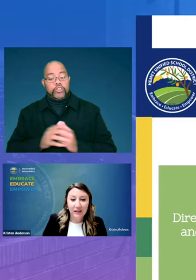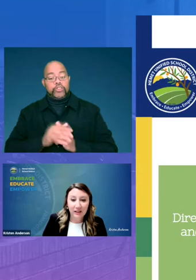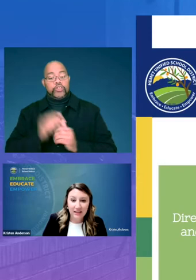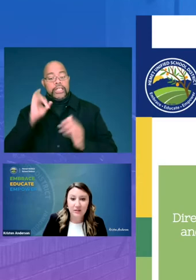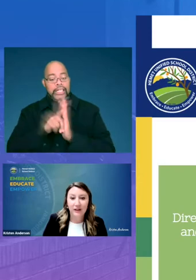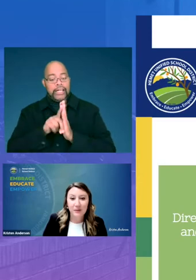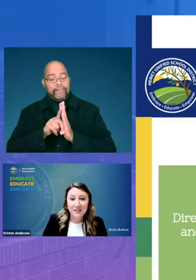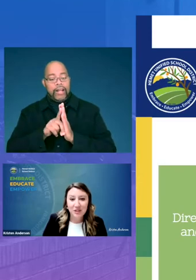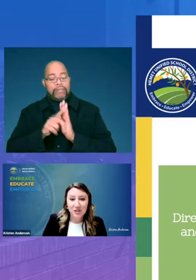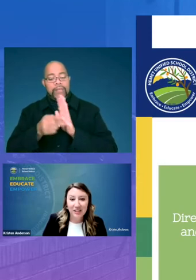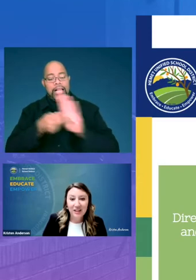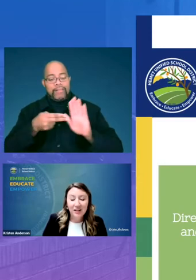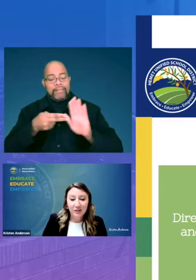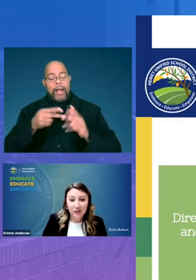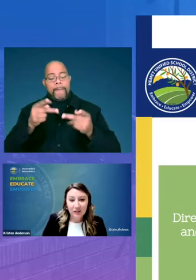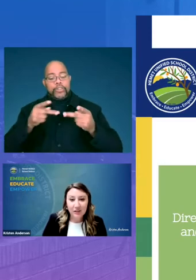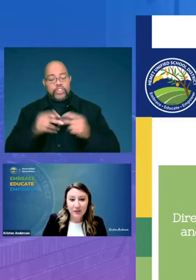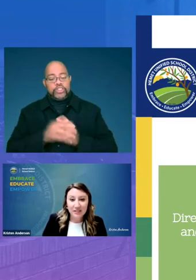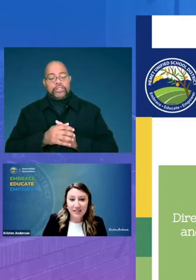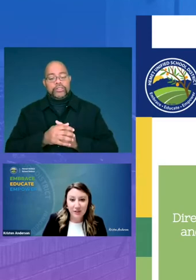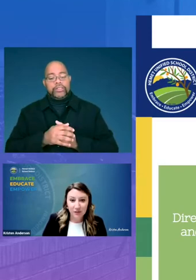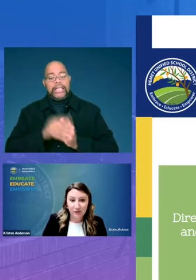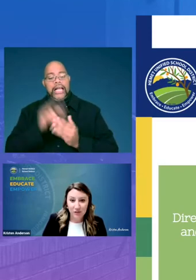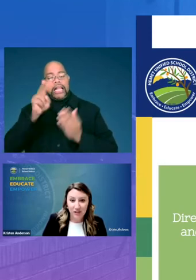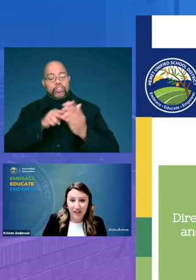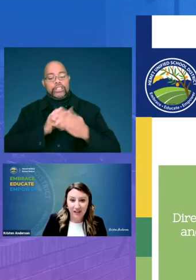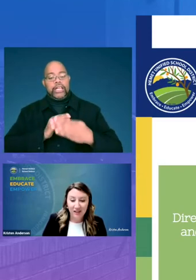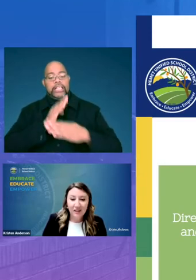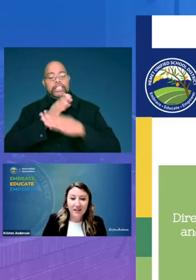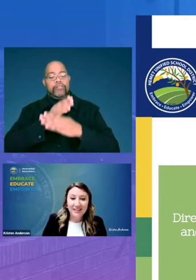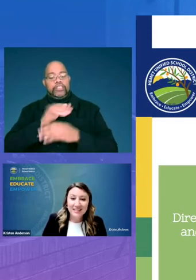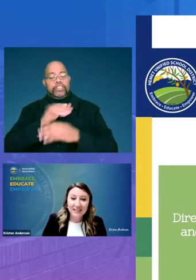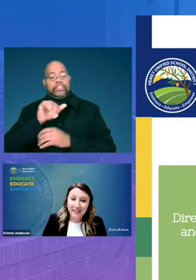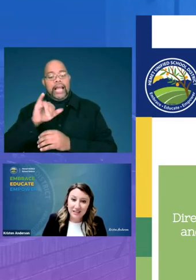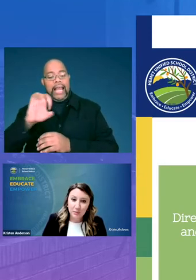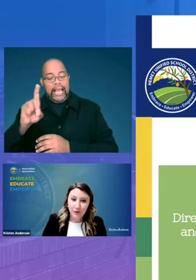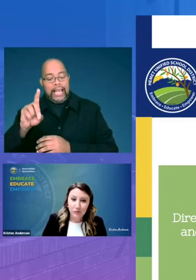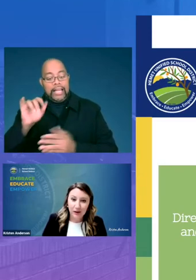a classified position called a literacy intervention aid these alias work directly